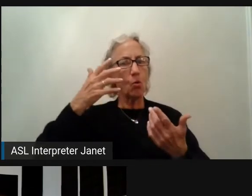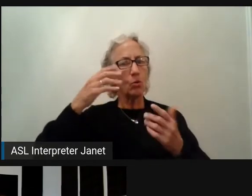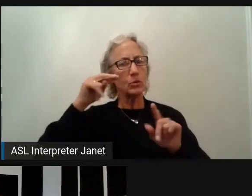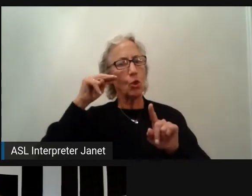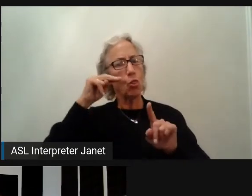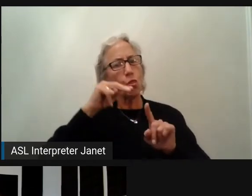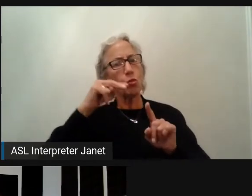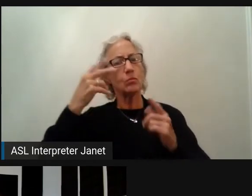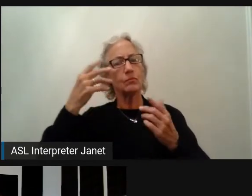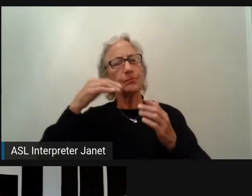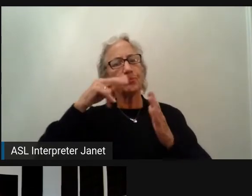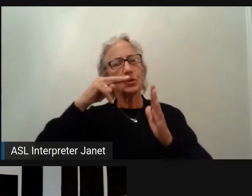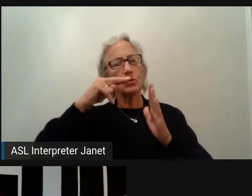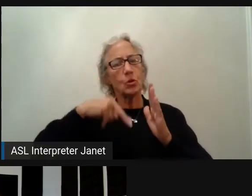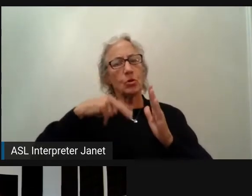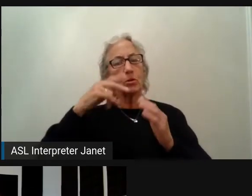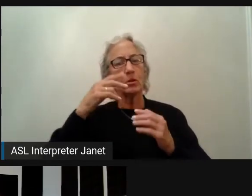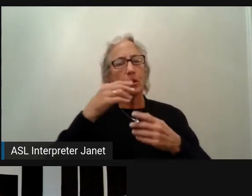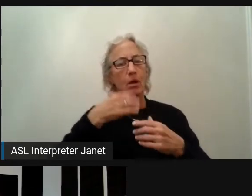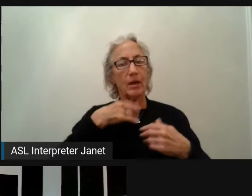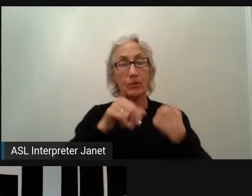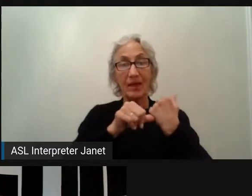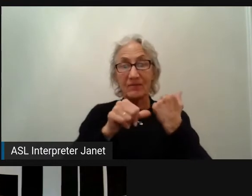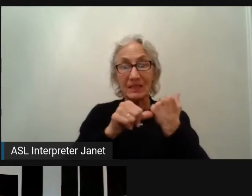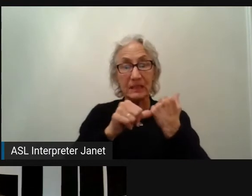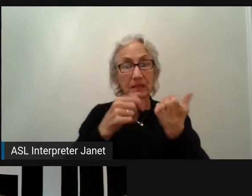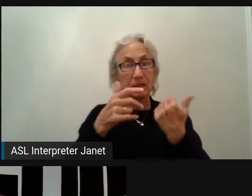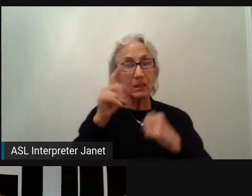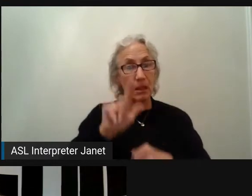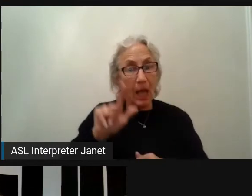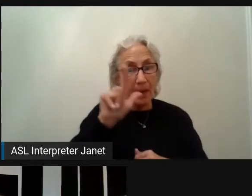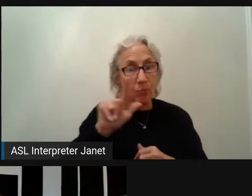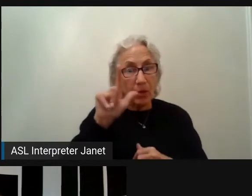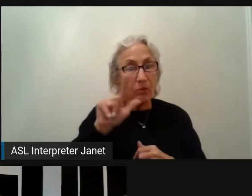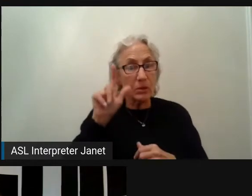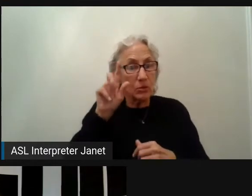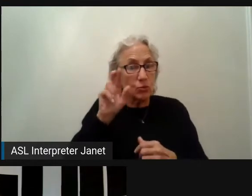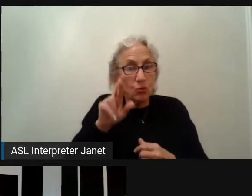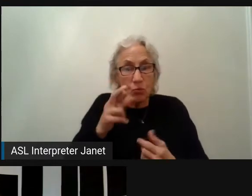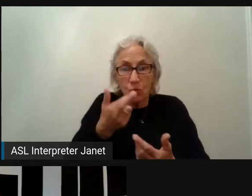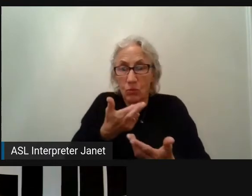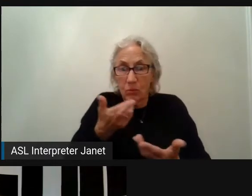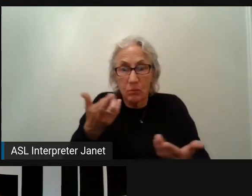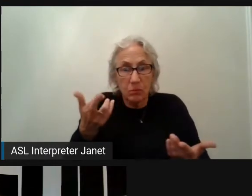Are there existing libraries that you can use that have some scans in place?